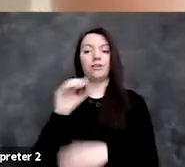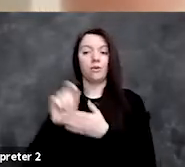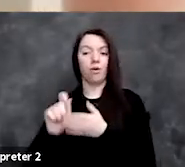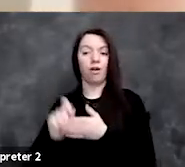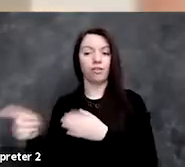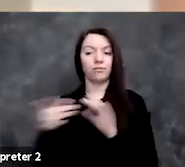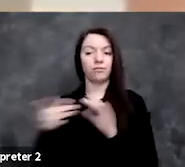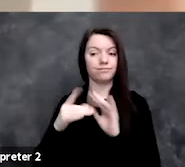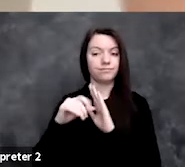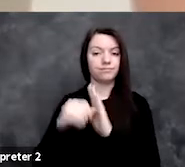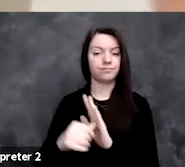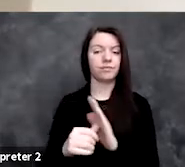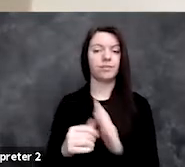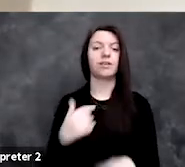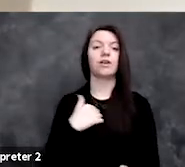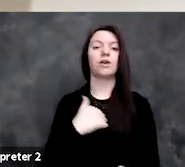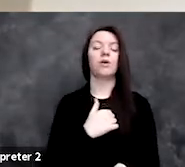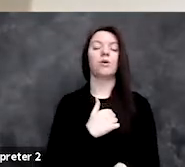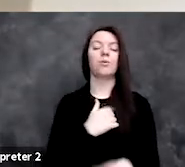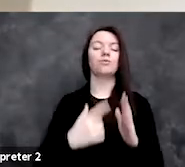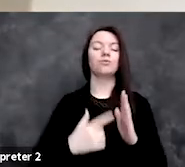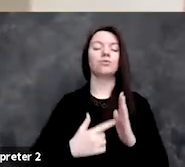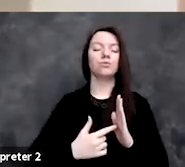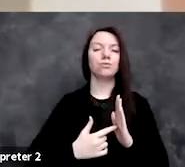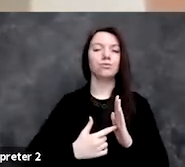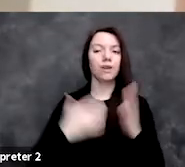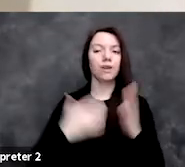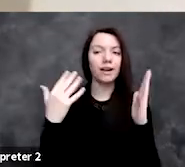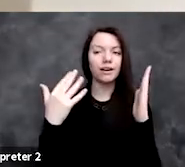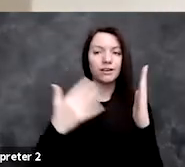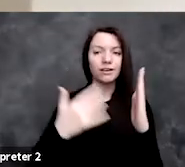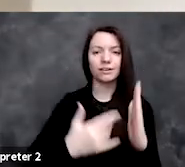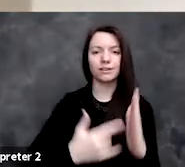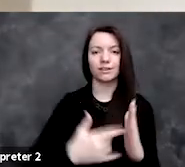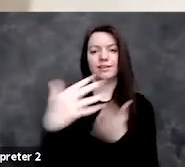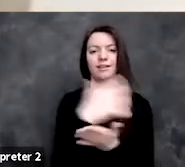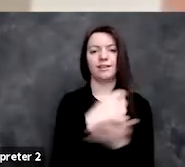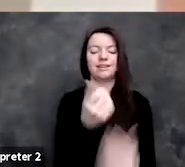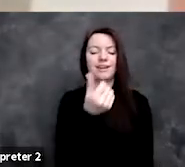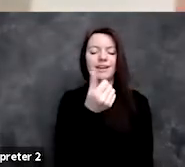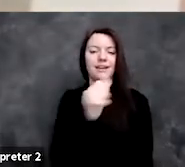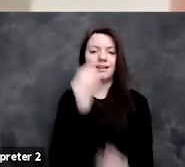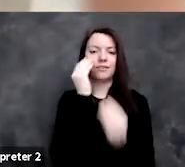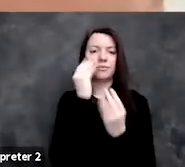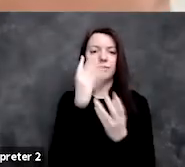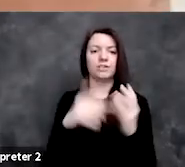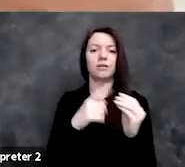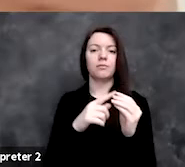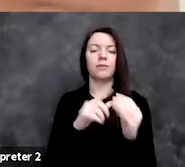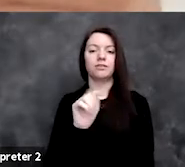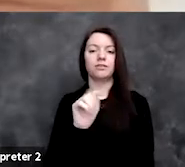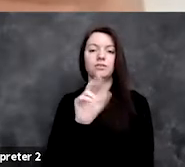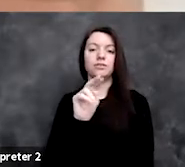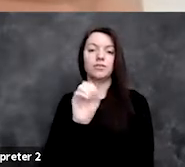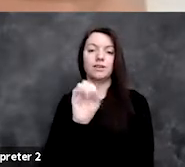is that we very, very rarely have any information on transsexual individuals at all,